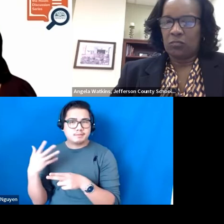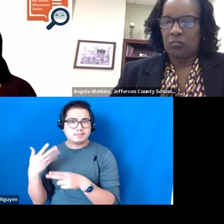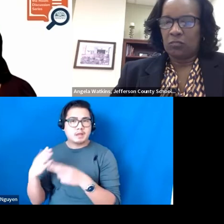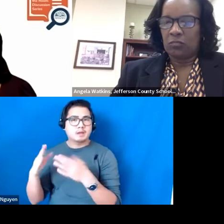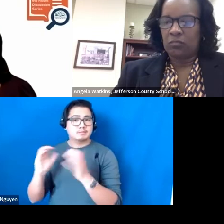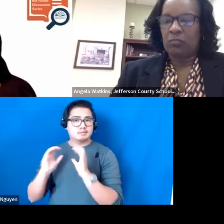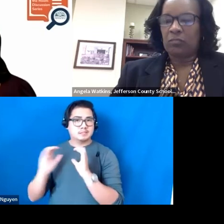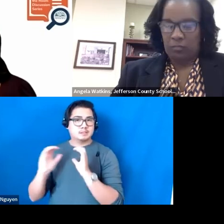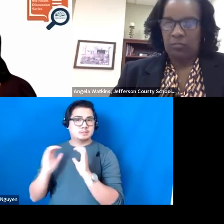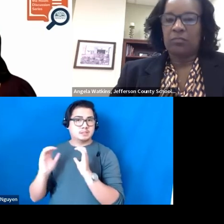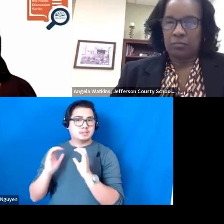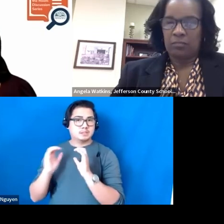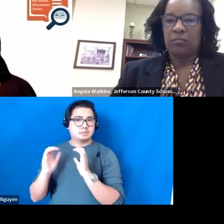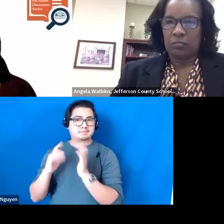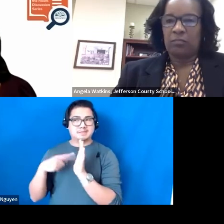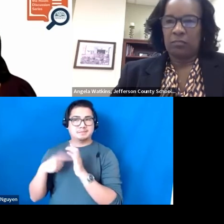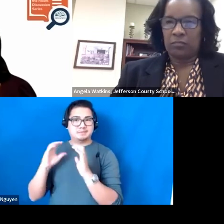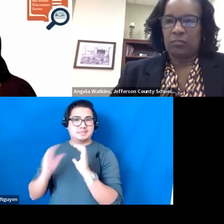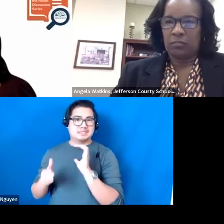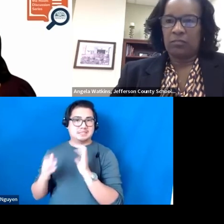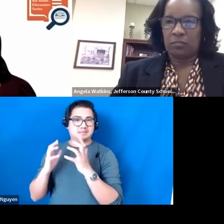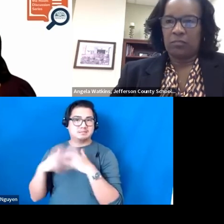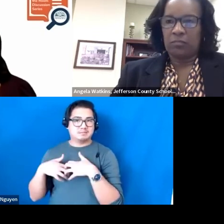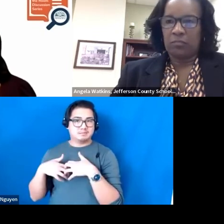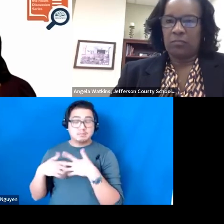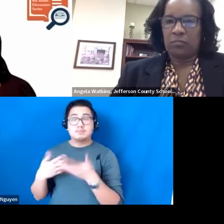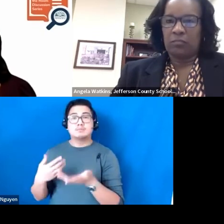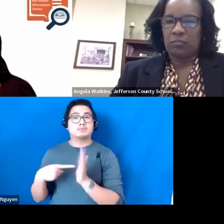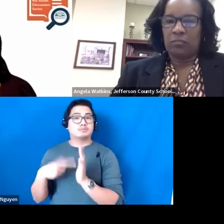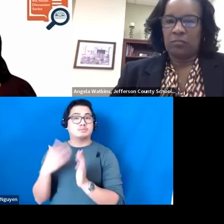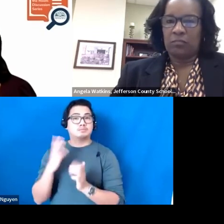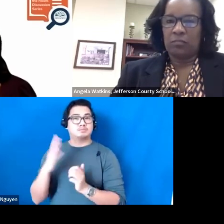sometimes brakes down, we had a situation just in the past year.